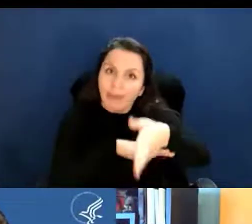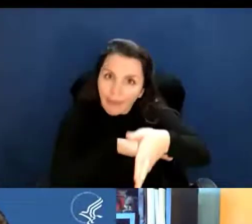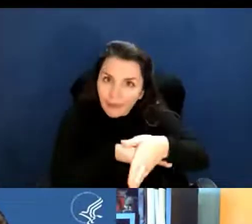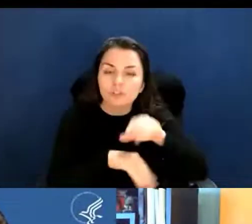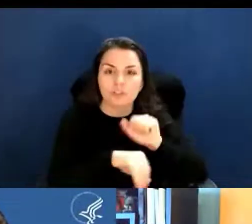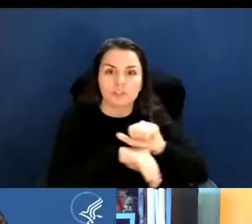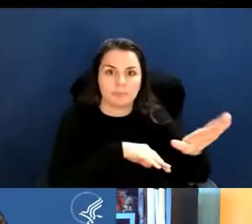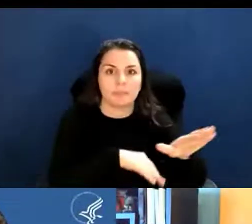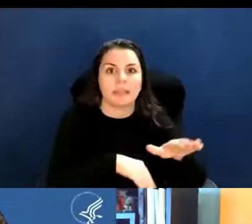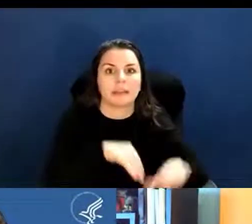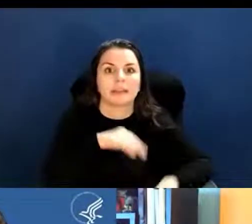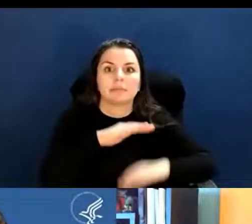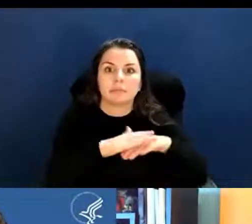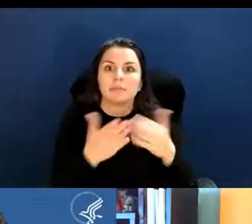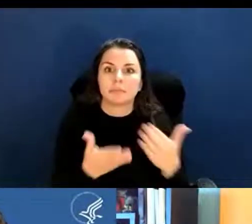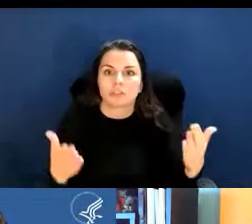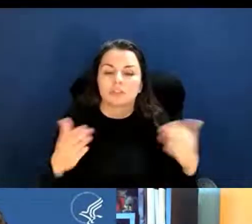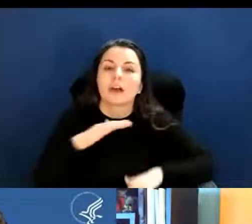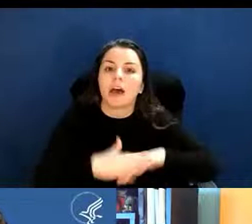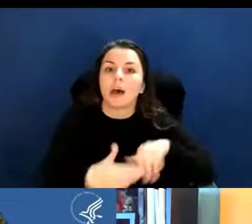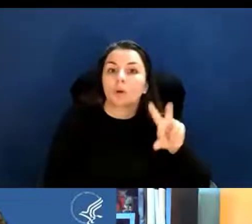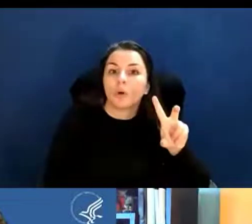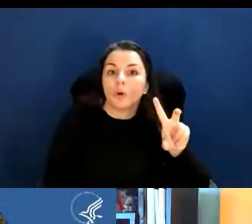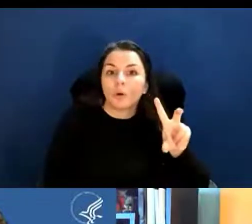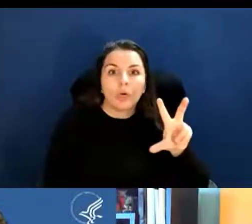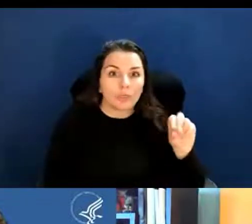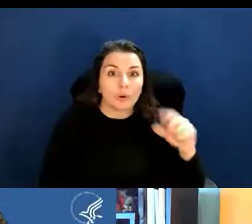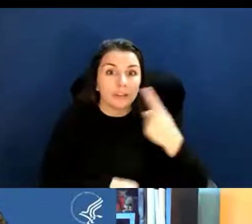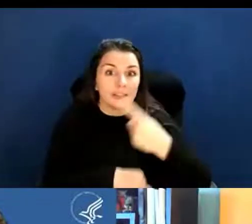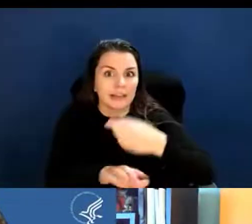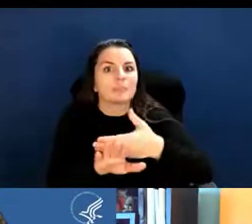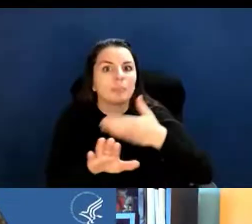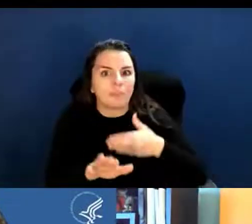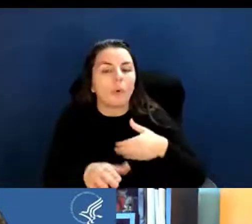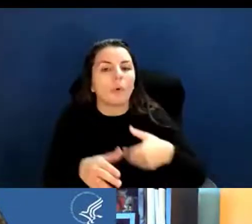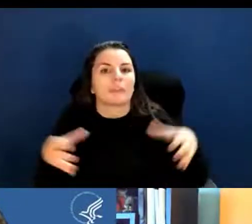up to 30 days before the review meeting. An example of post submission materials include